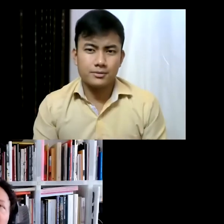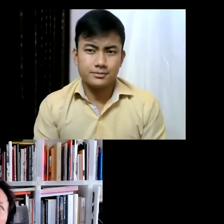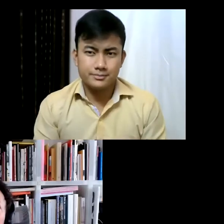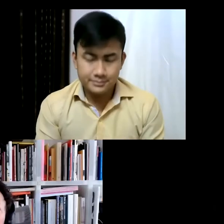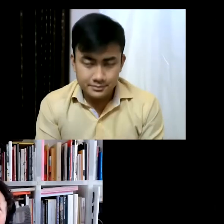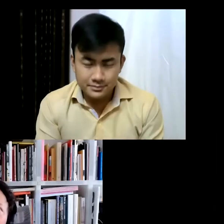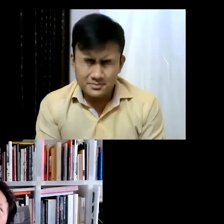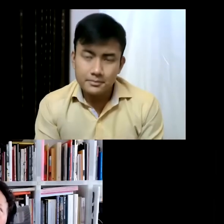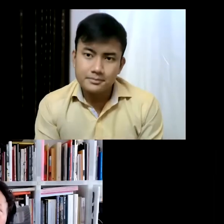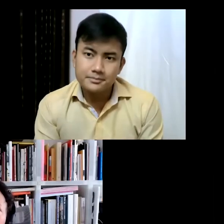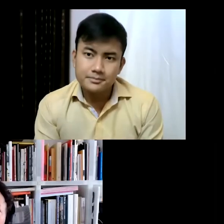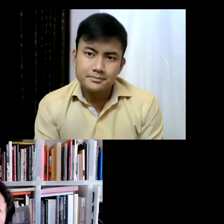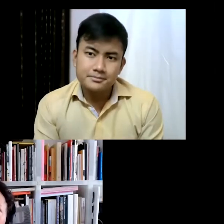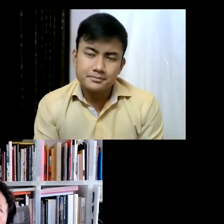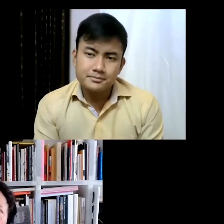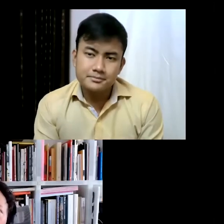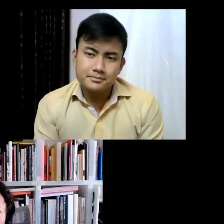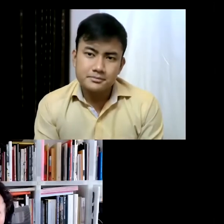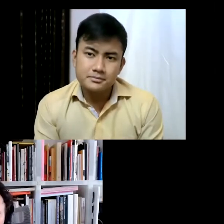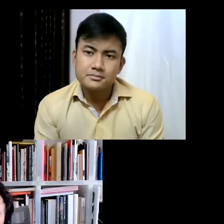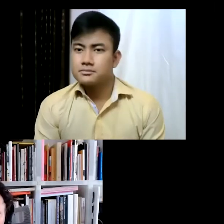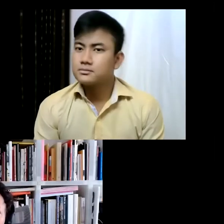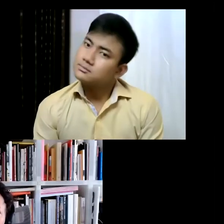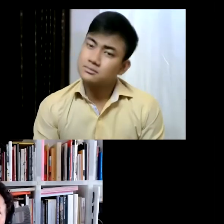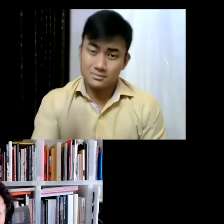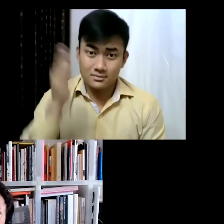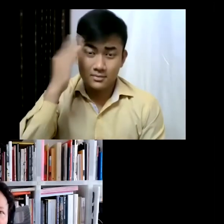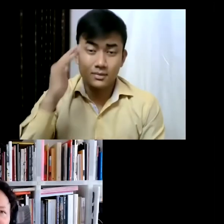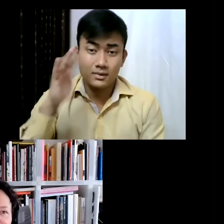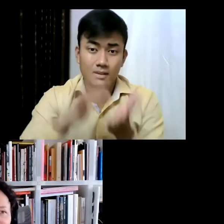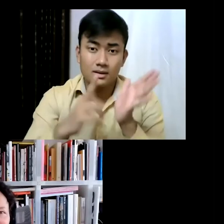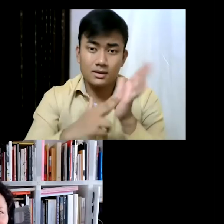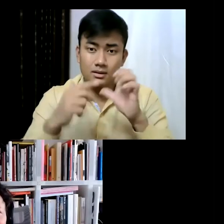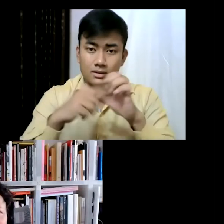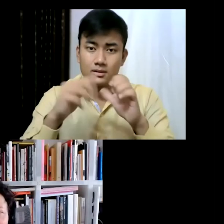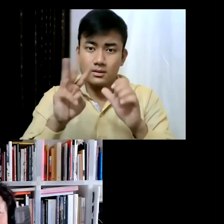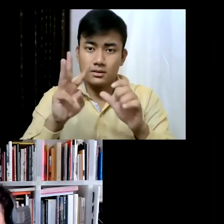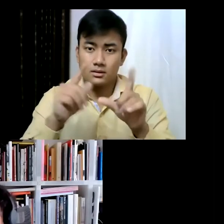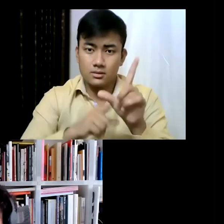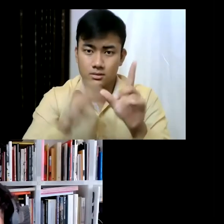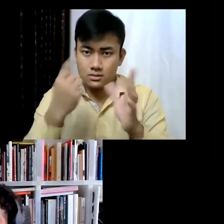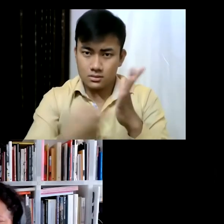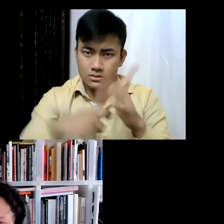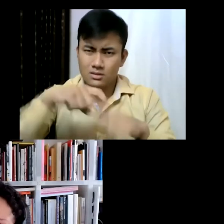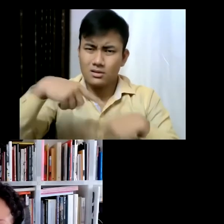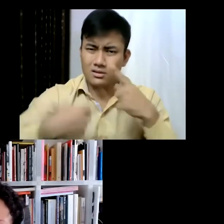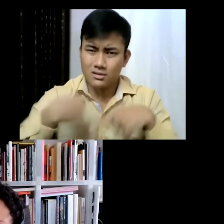Yeah, I mean, you know New York is a city that changes all the time, and so